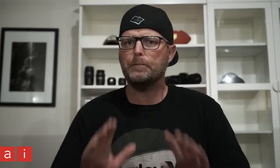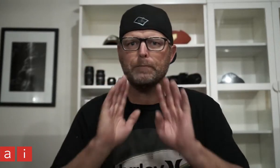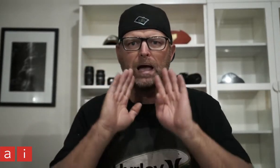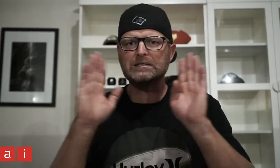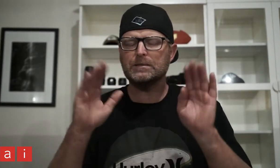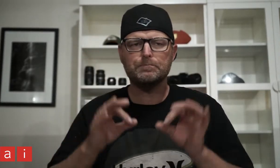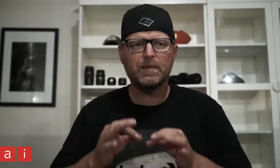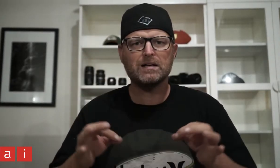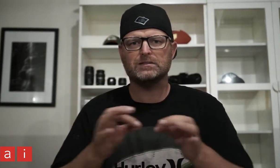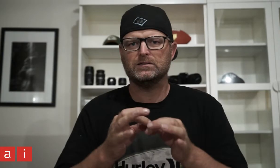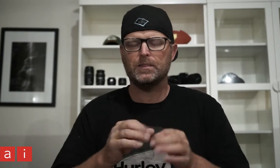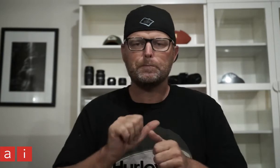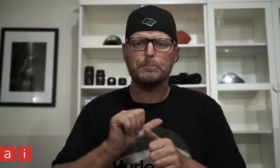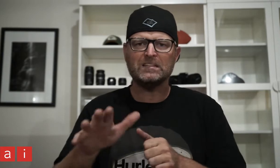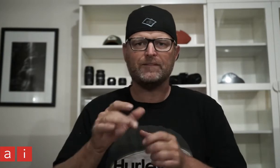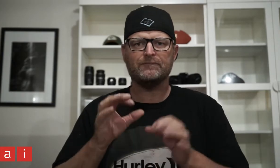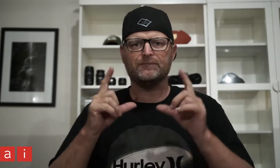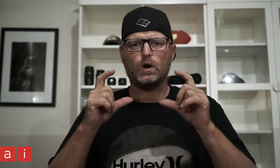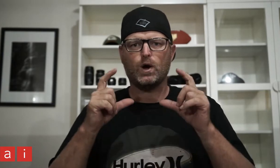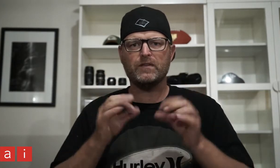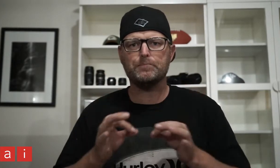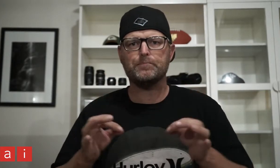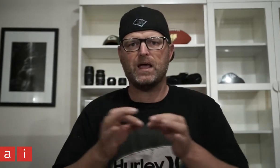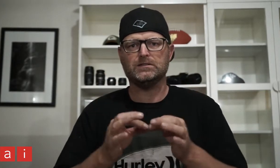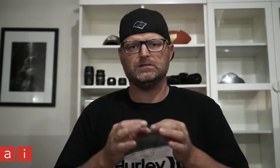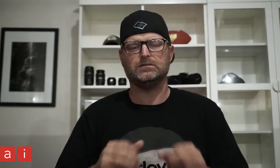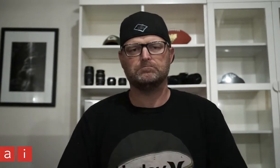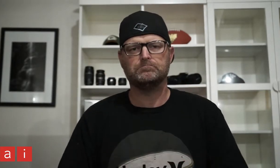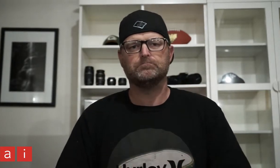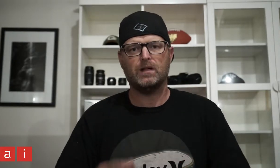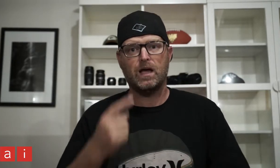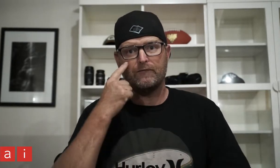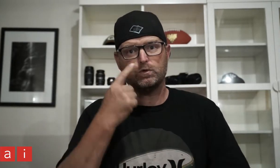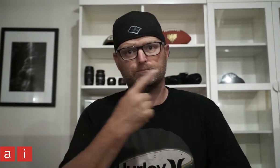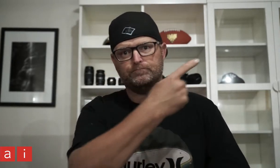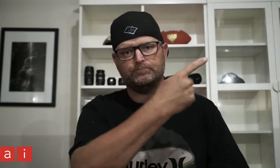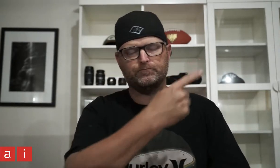An amazing place and the best place for photography. Have a look...